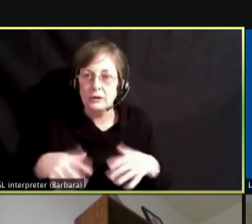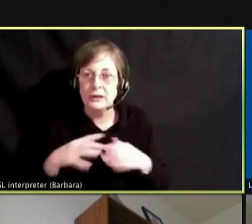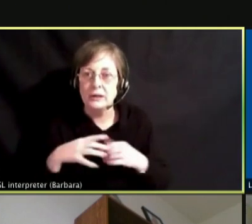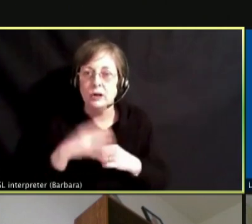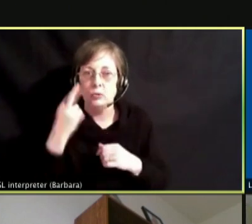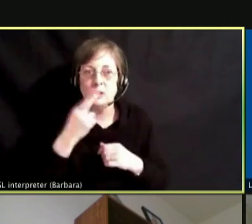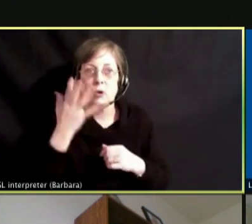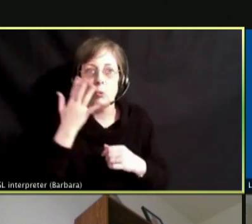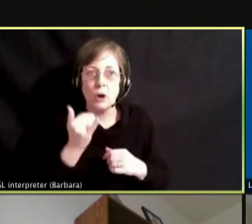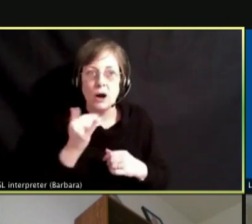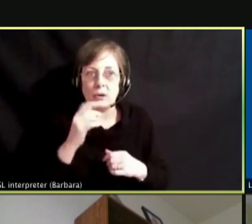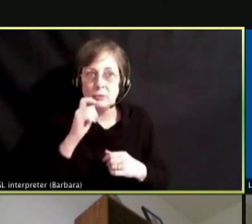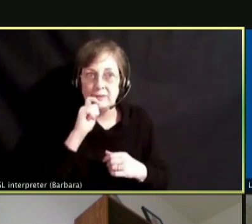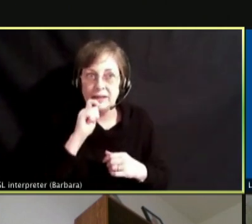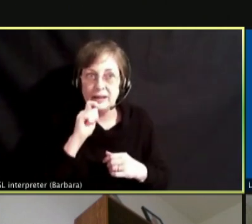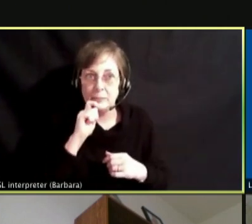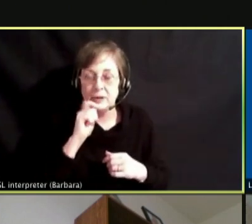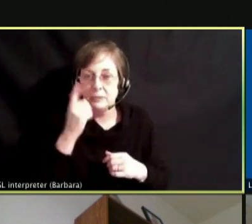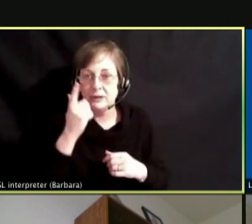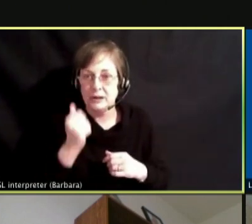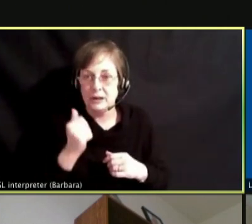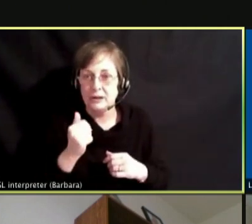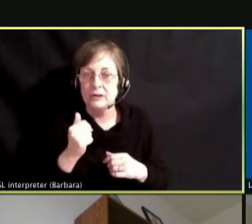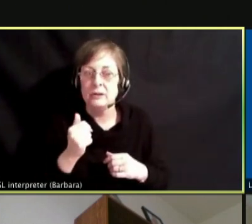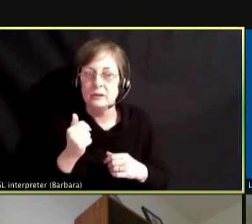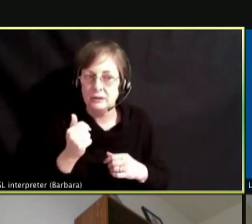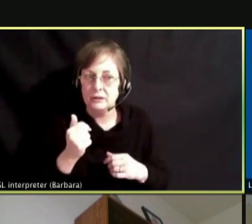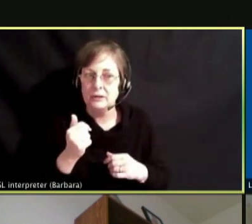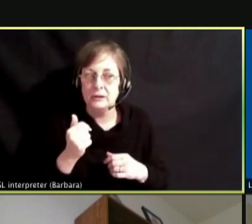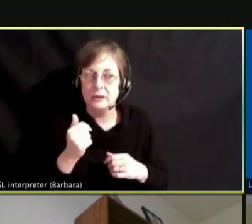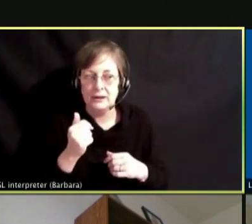BECAUSE WE HAVE THIS OUTLET IT CAN ESCAPE FROM.